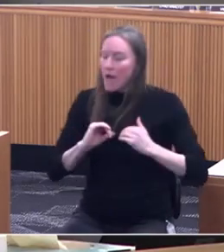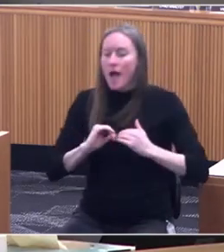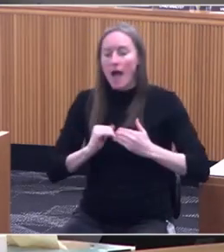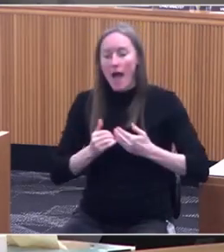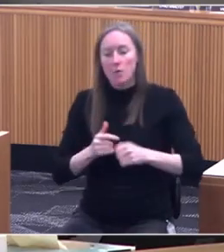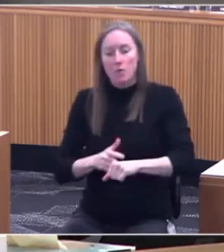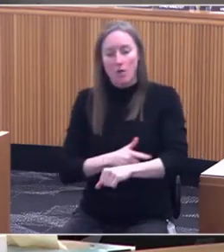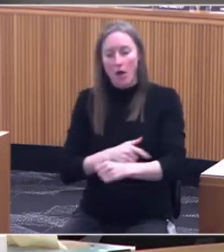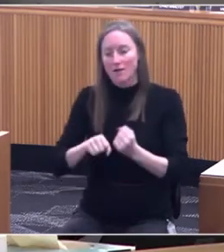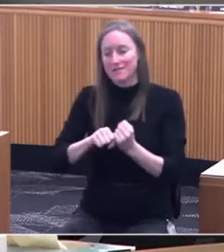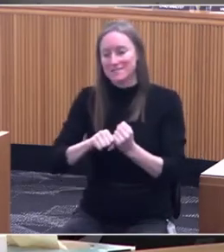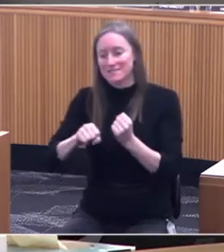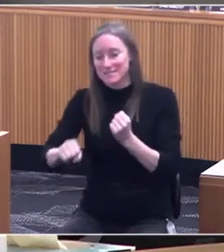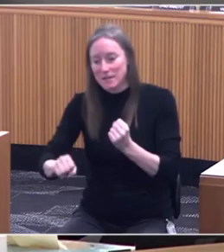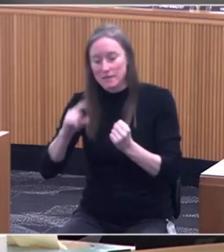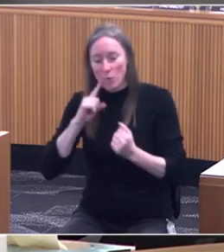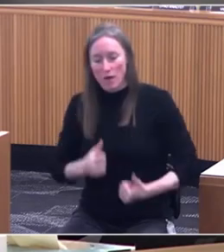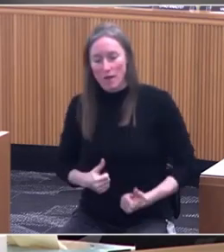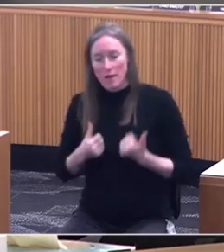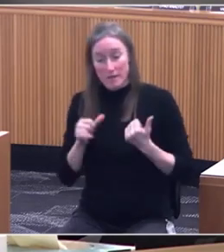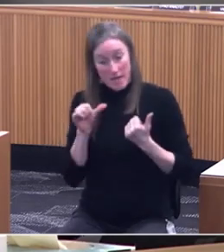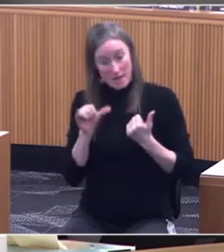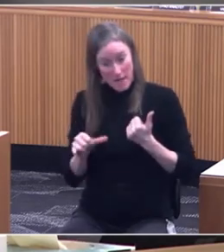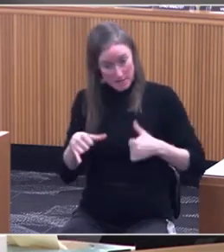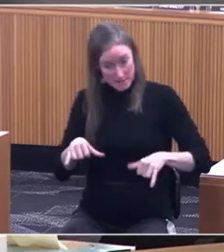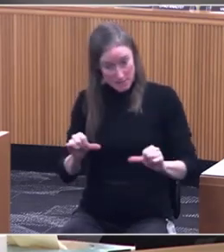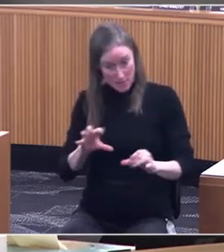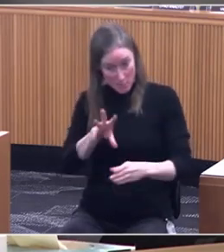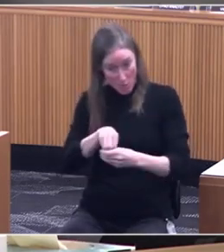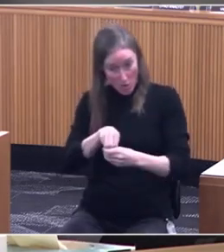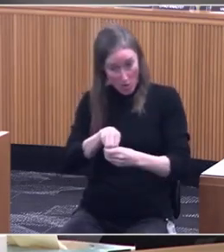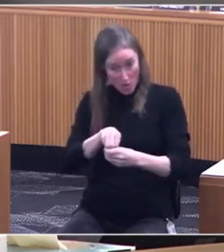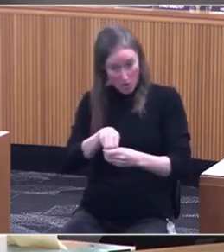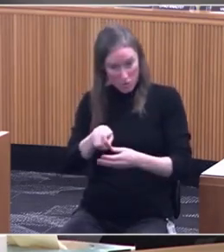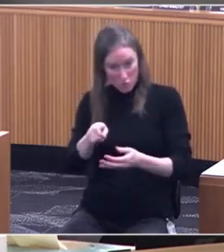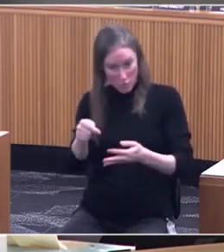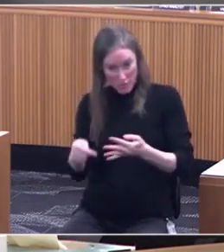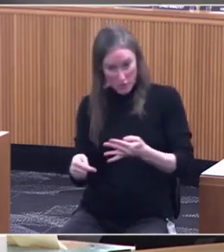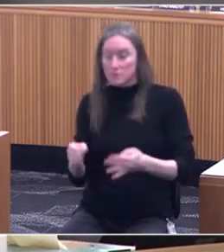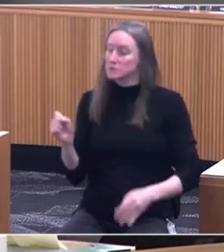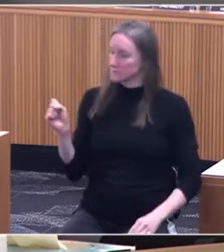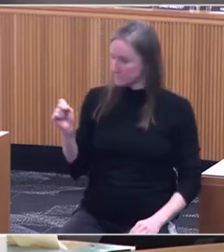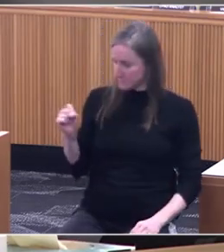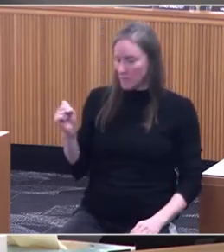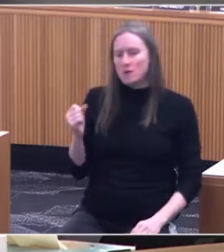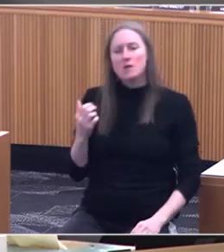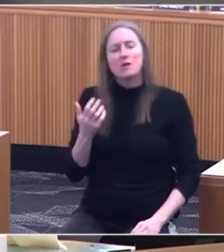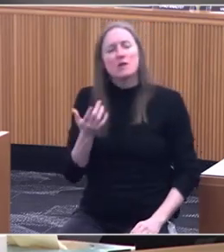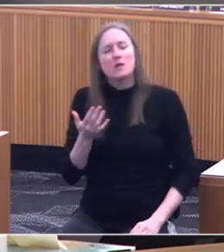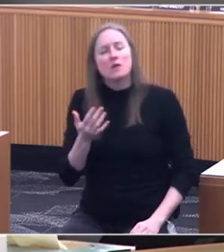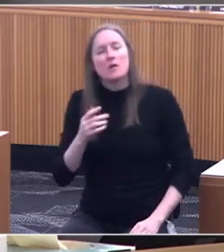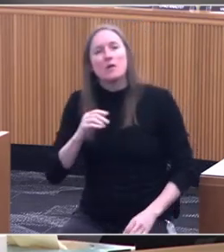Now, is that still a criteria? Okay. How is the age of the recipient?